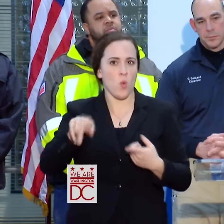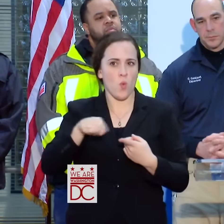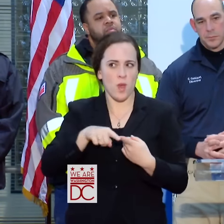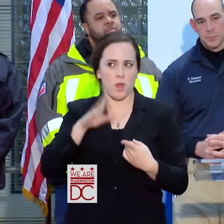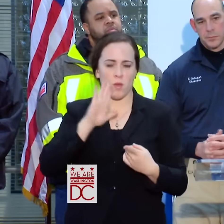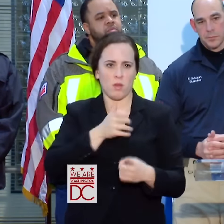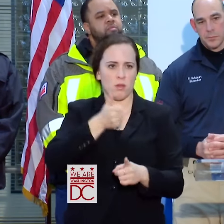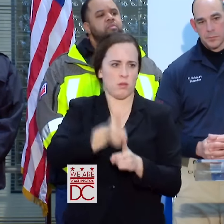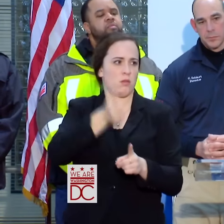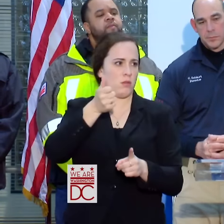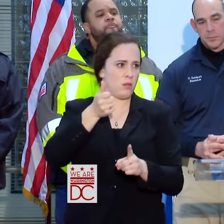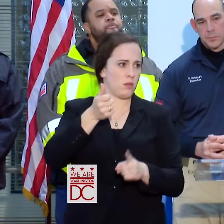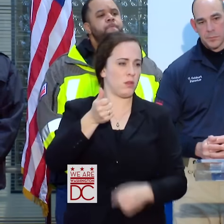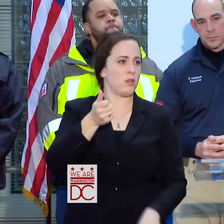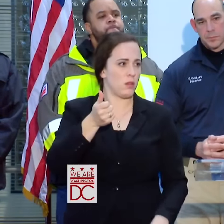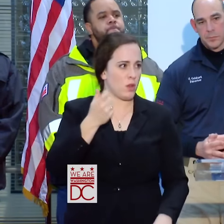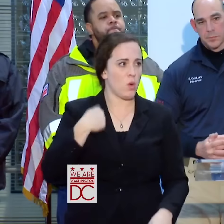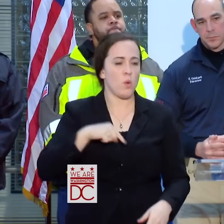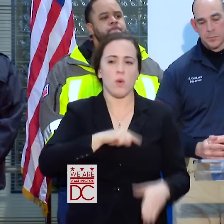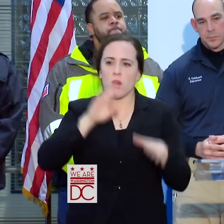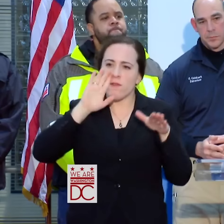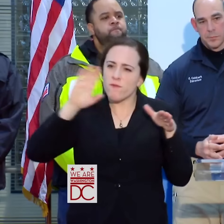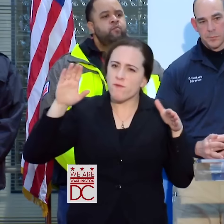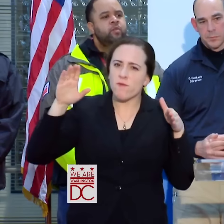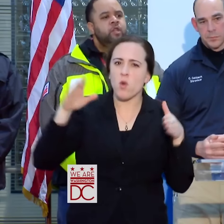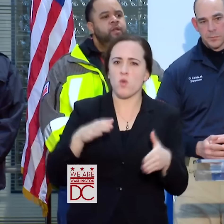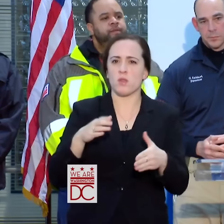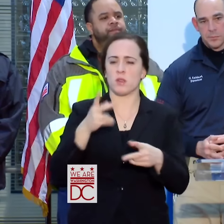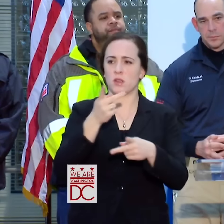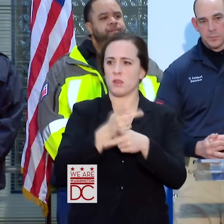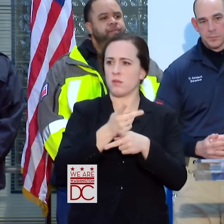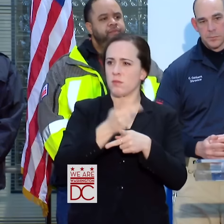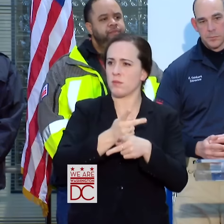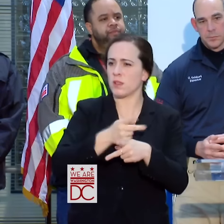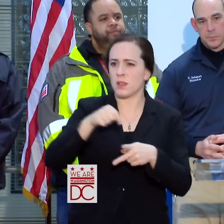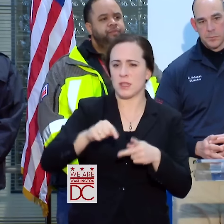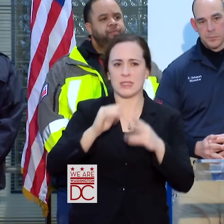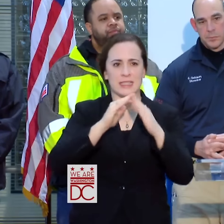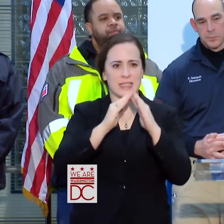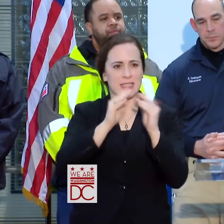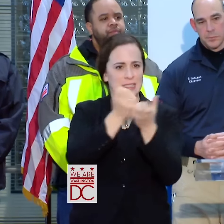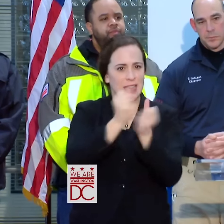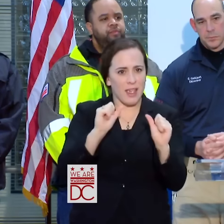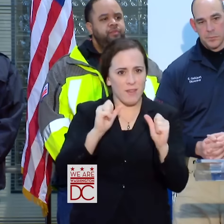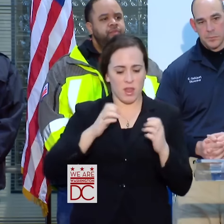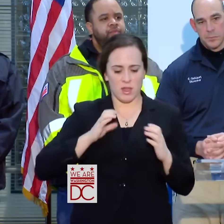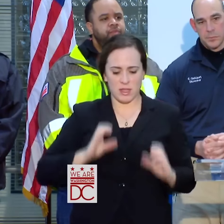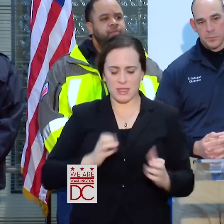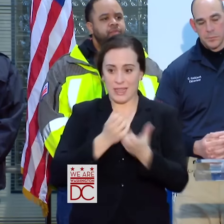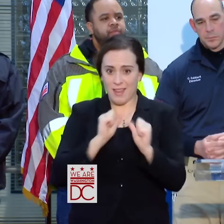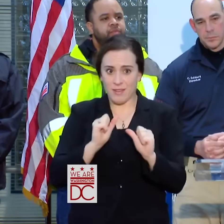SO WE ARE VERY MUCH FOCUSED ON KEEPING OUR CITY SAFE AND OUR CITIZENS SAFE. THAT'S WHY WE WANT THEM TO STAY HOME.